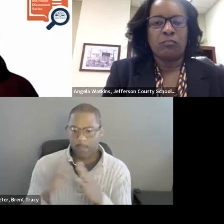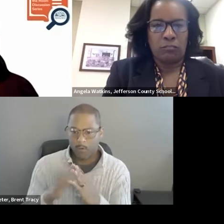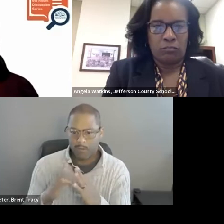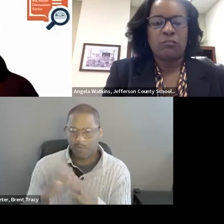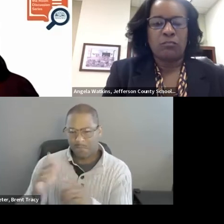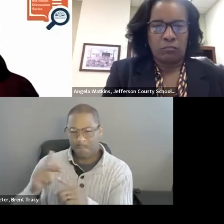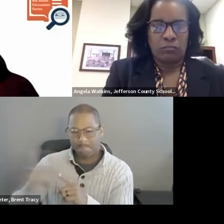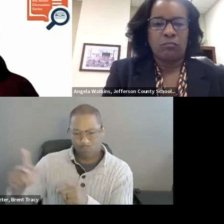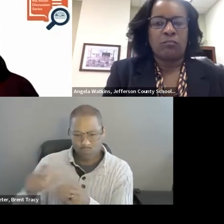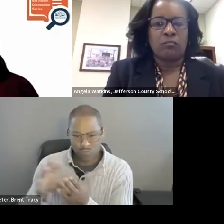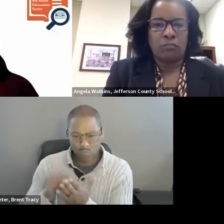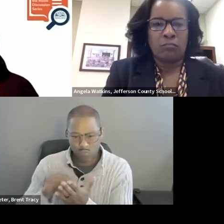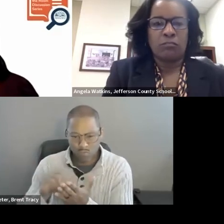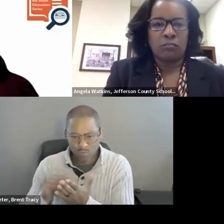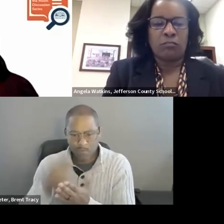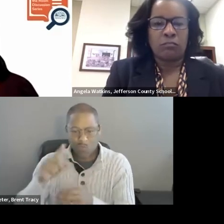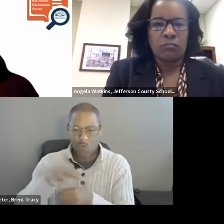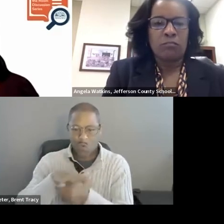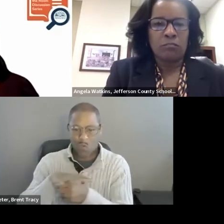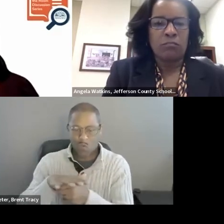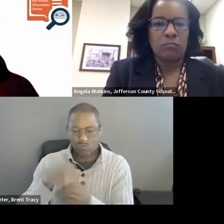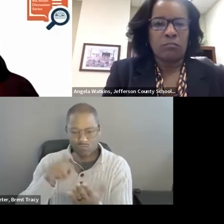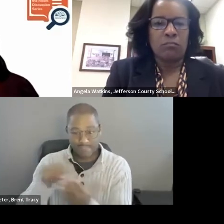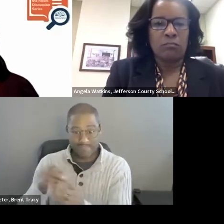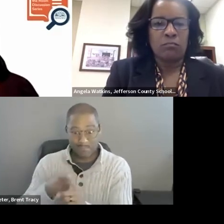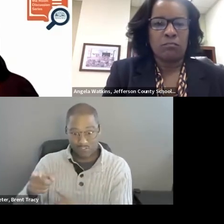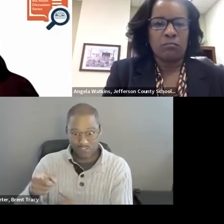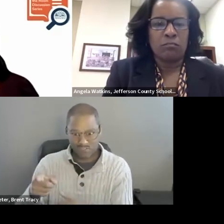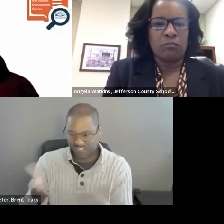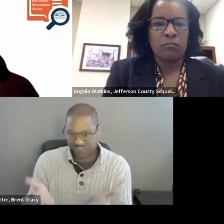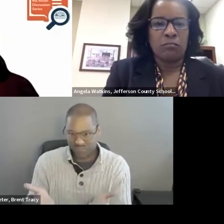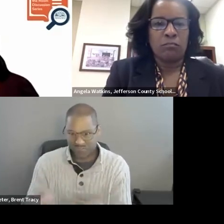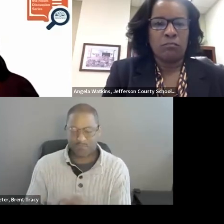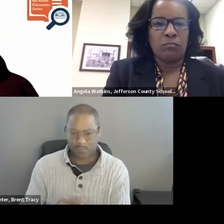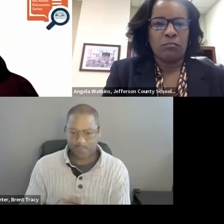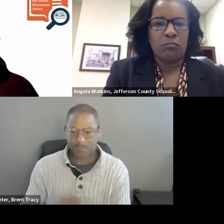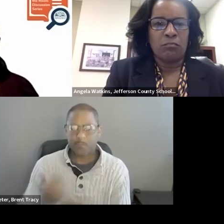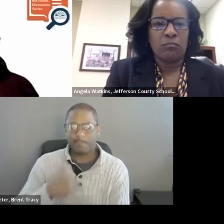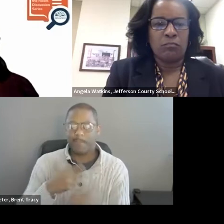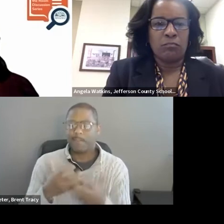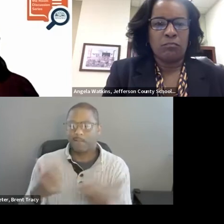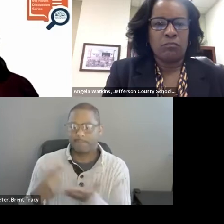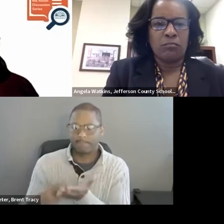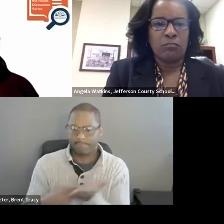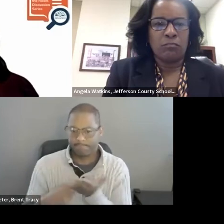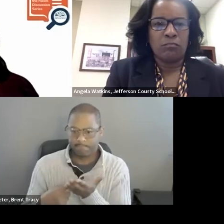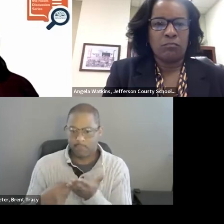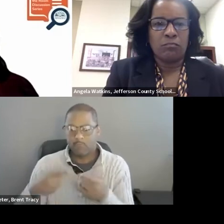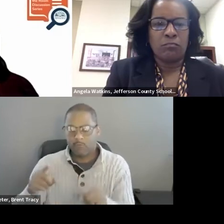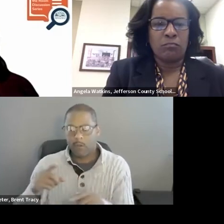do for our local Reading Specialists and we talked a lot in our Lunch and Learn which will still be